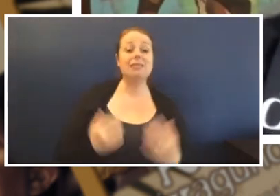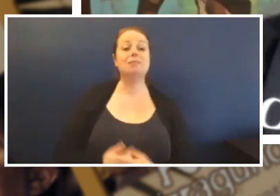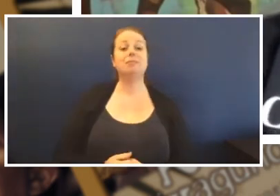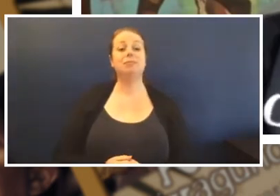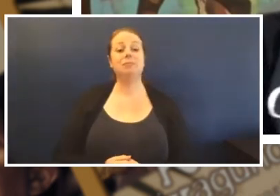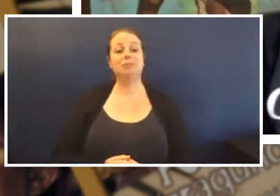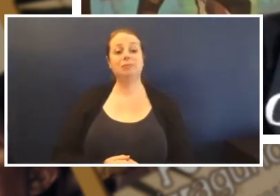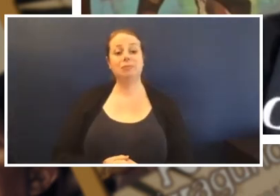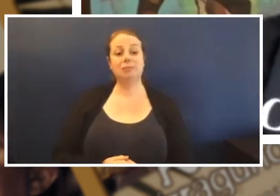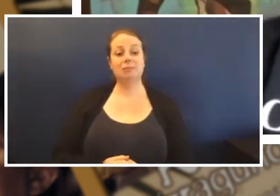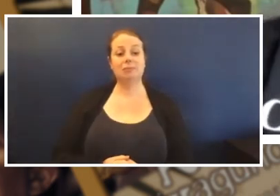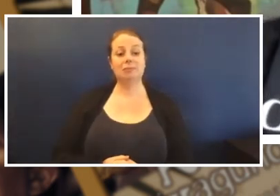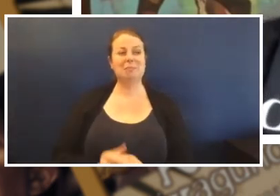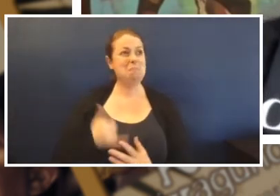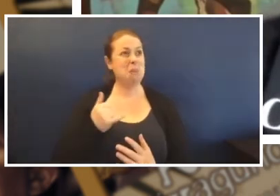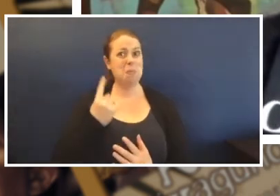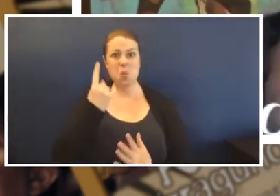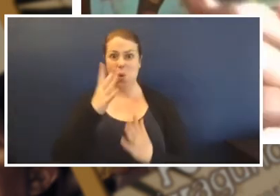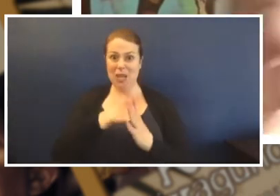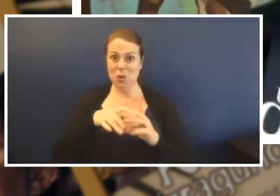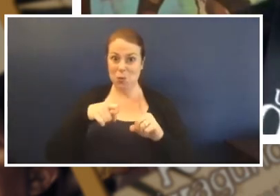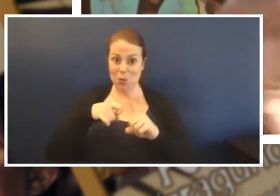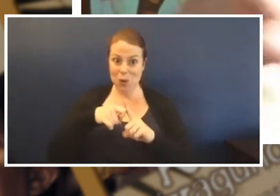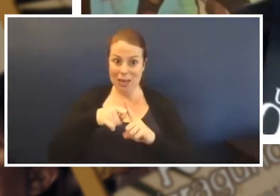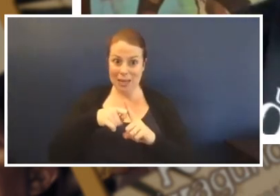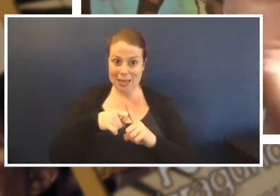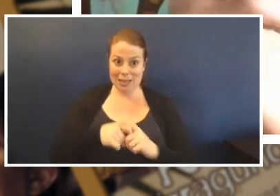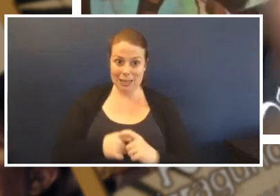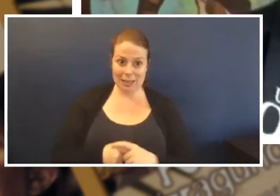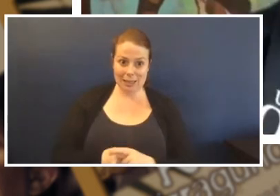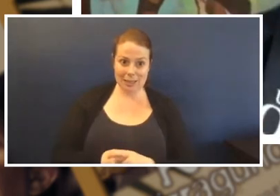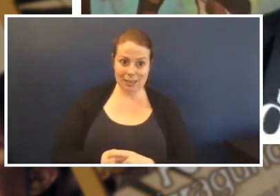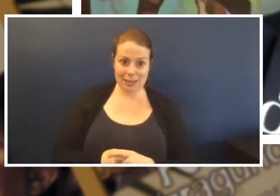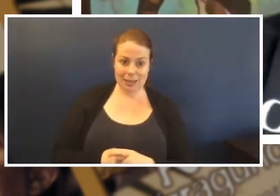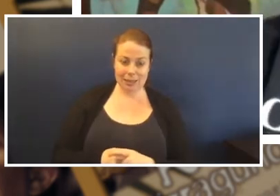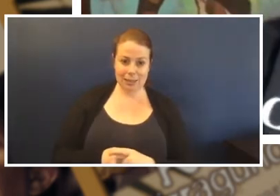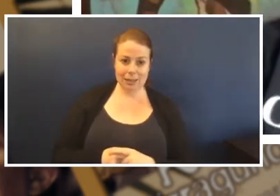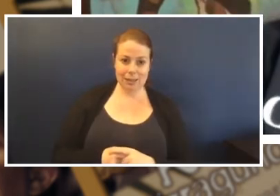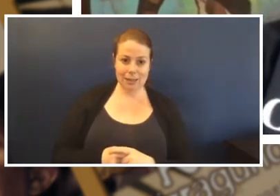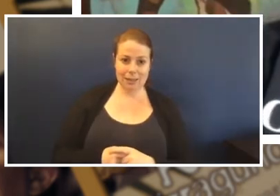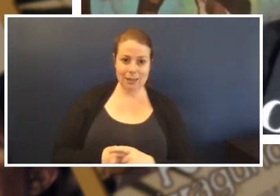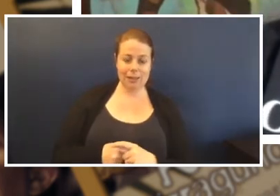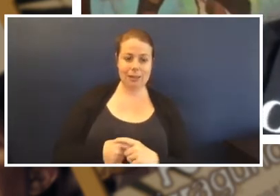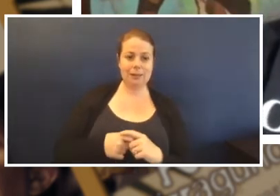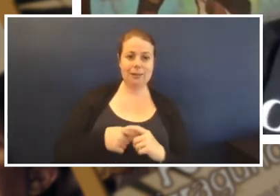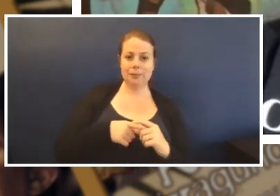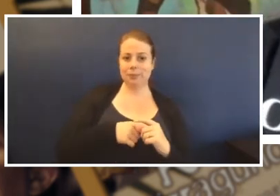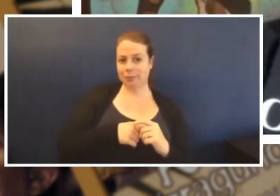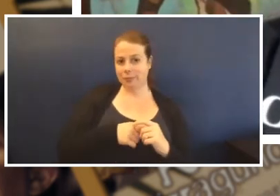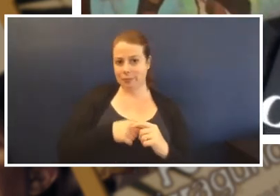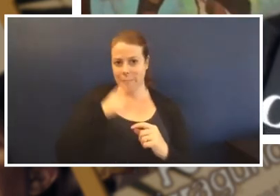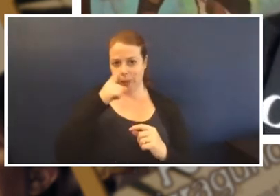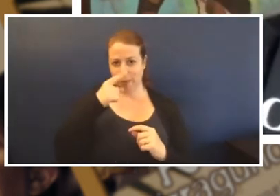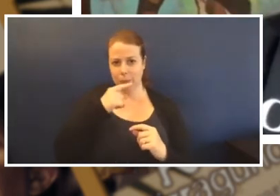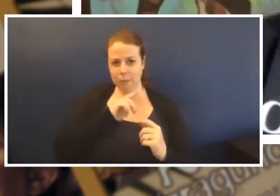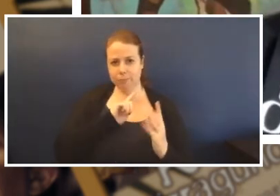maybe a week even, maybe you kept walking past in the house and every time she stopped and